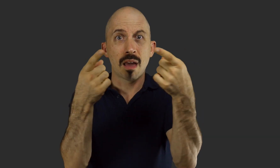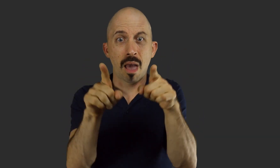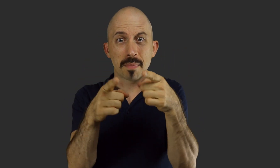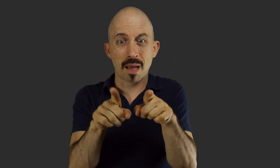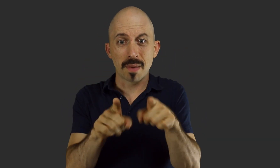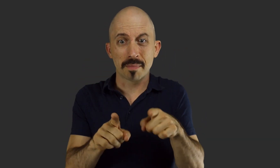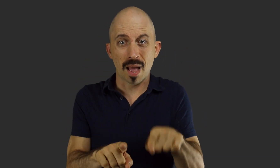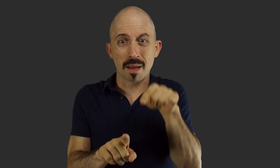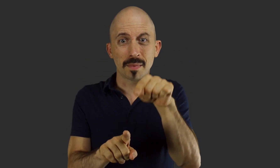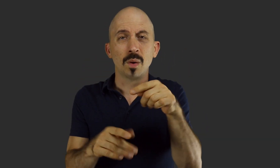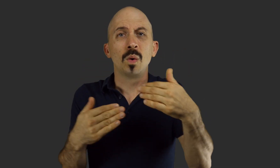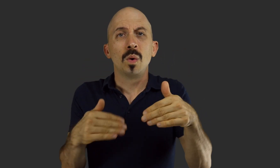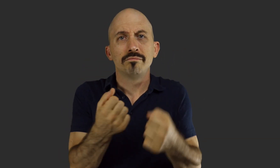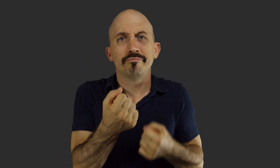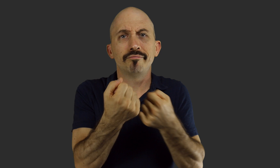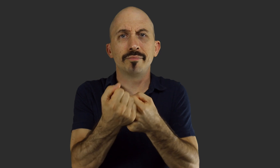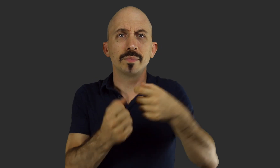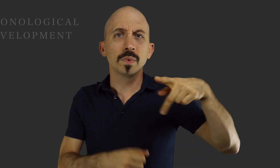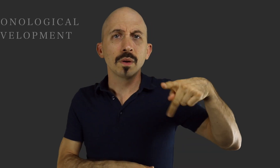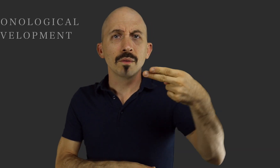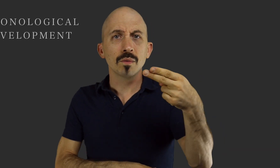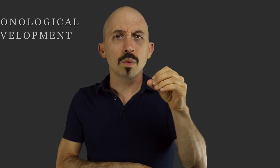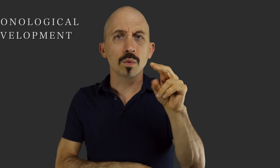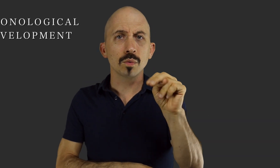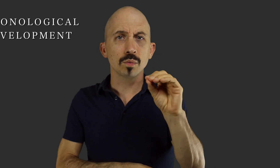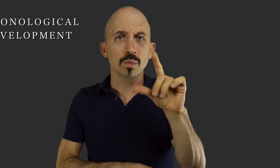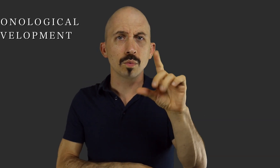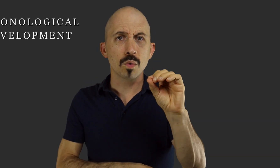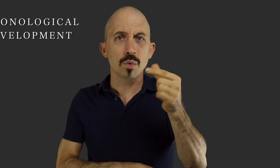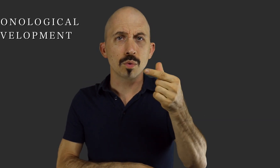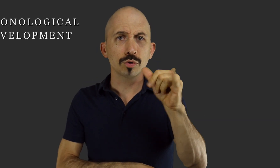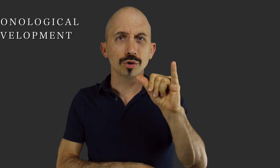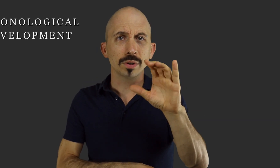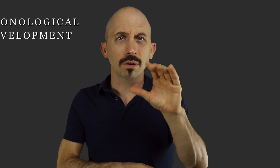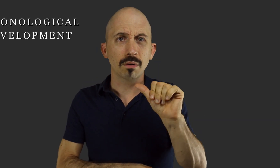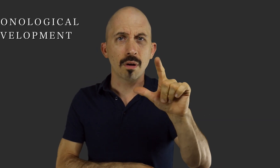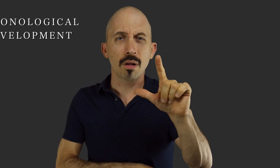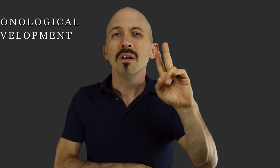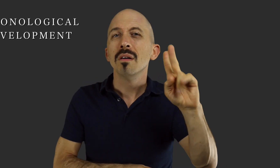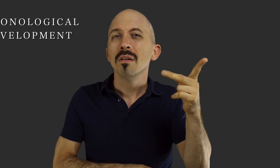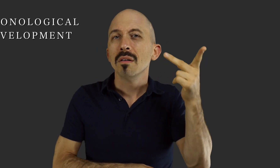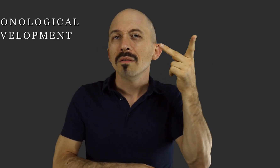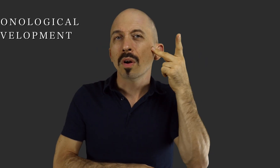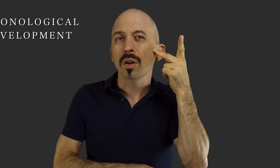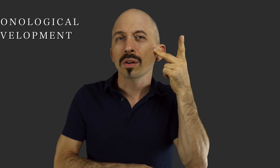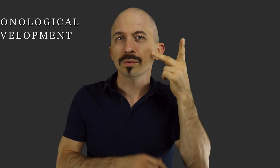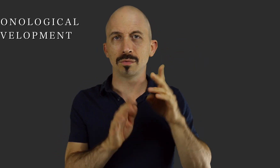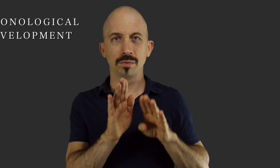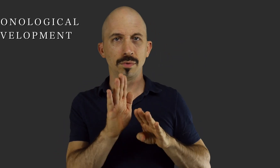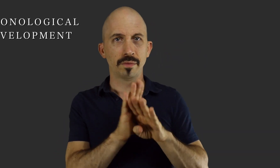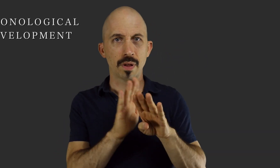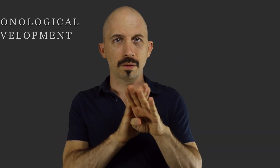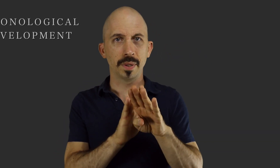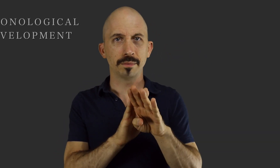many things take place that support phonological (sign: P-ON-EAR) development.